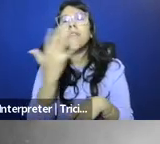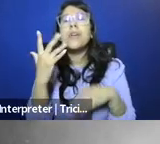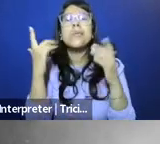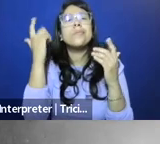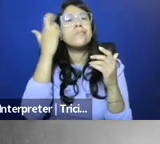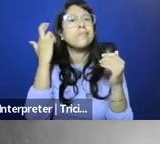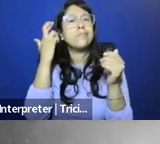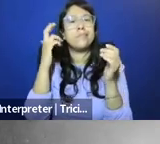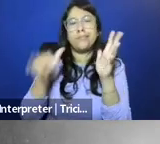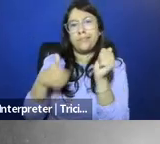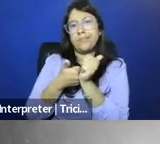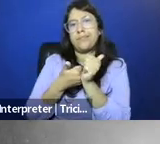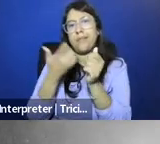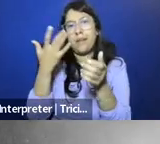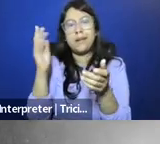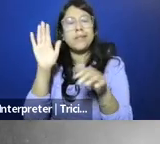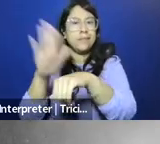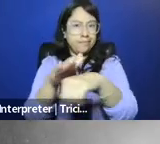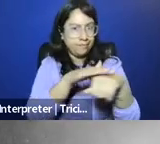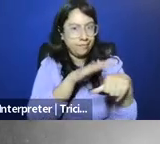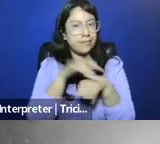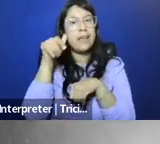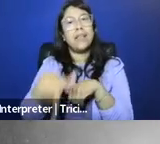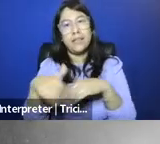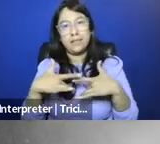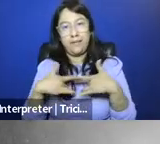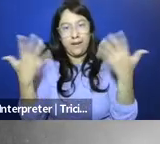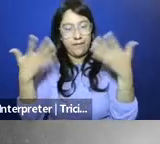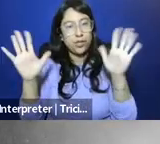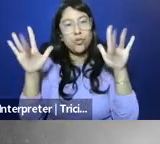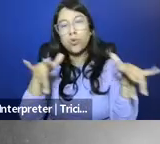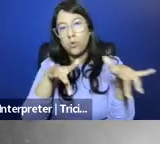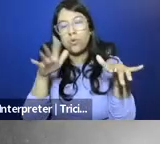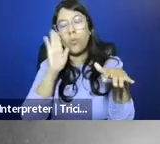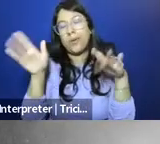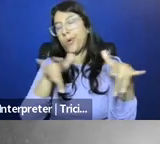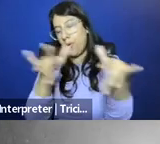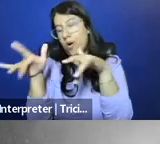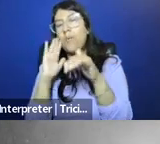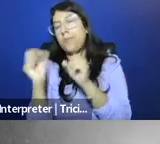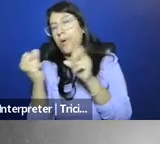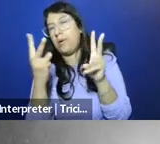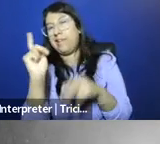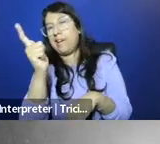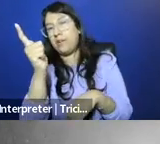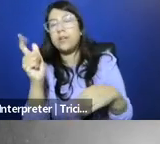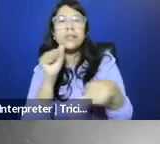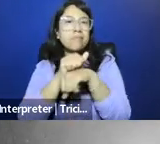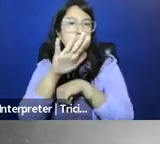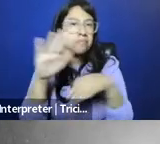as you probably already have been notified, this event is being recorded, and it will be posted later, and in fact, we'll send out a link to all of y'all,